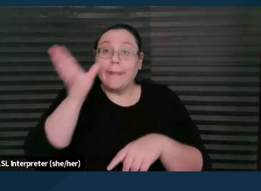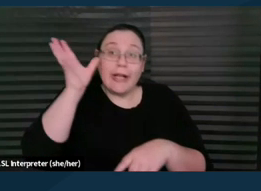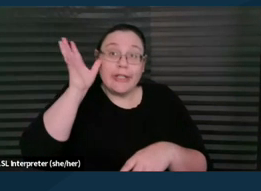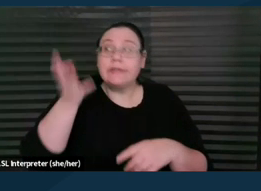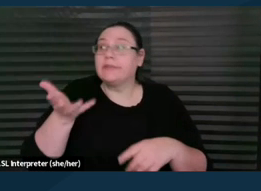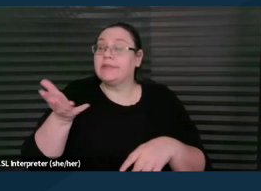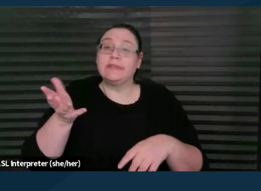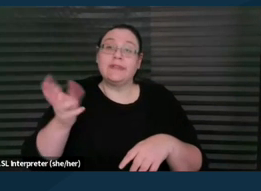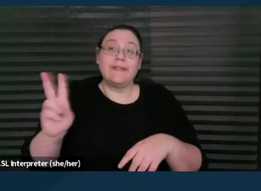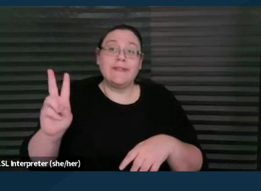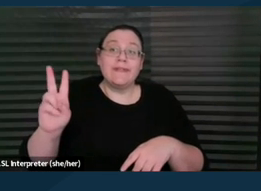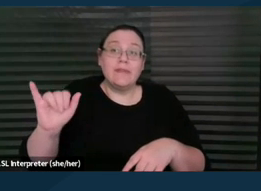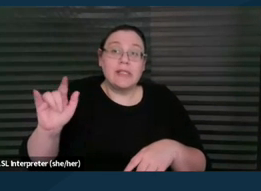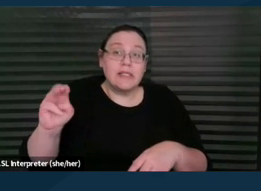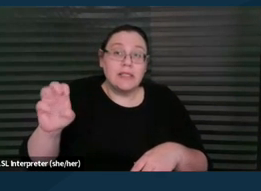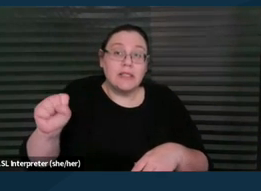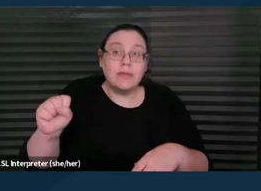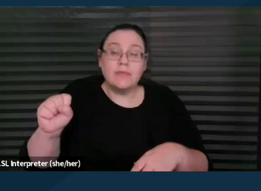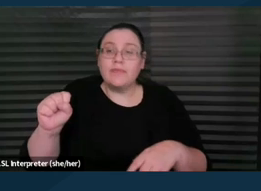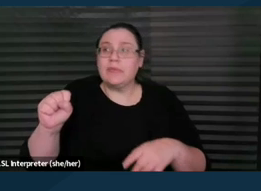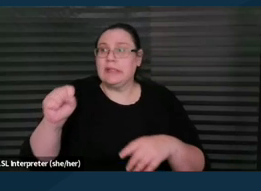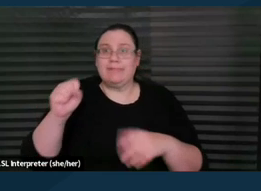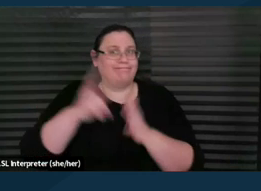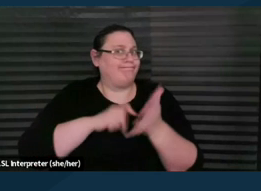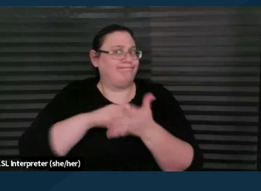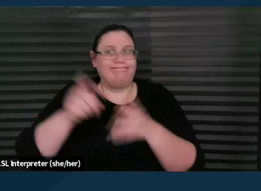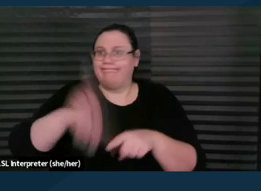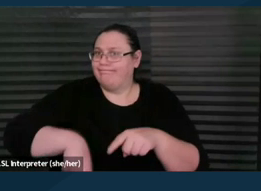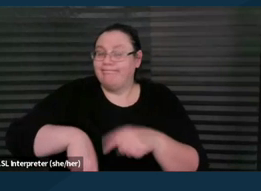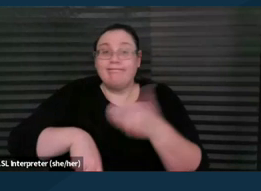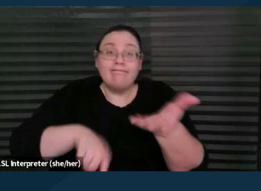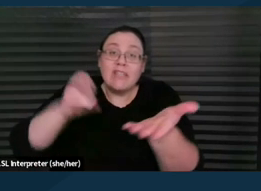who cannot read and write? Cheryl, do you wanna talk a little bit more about your experience there?